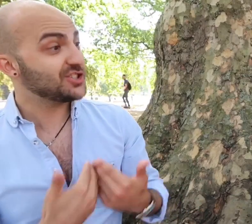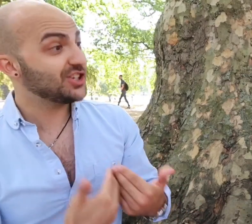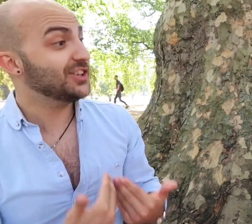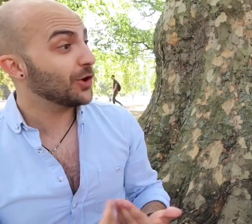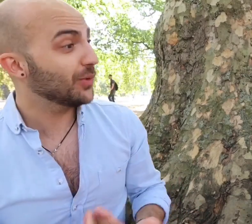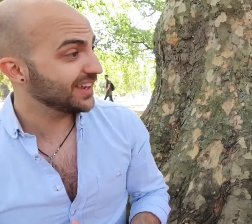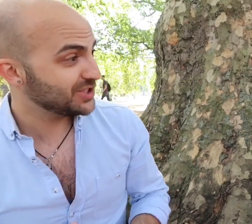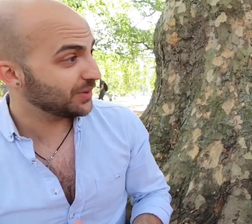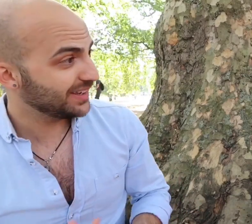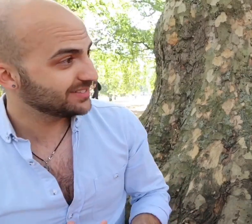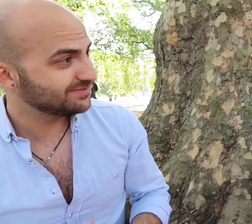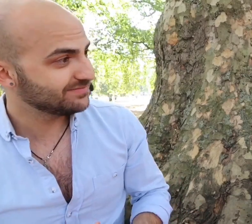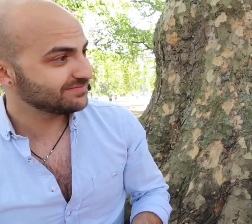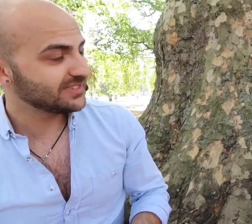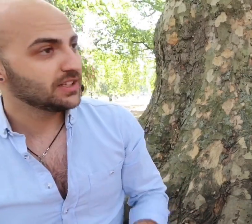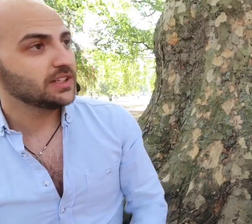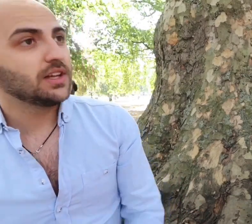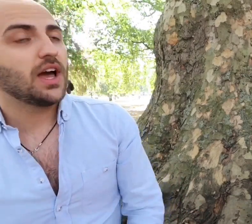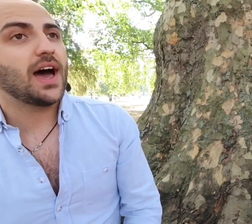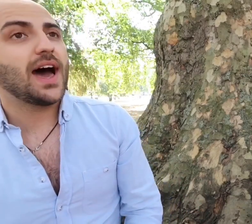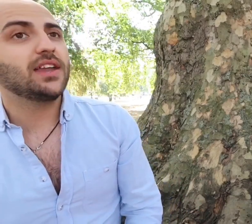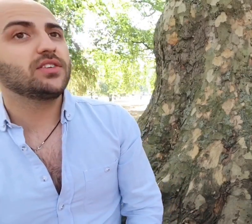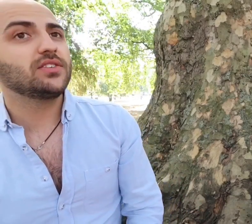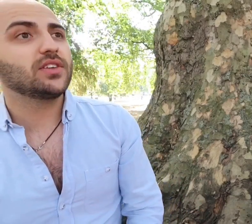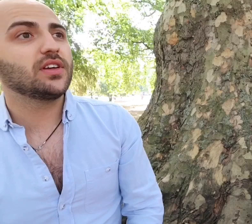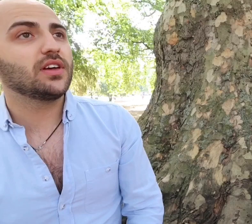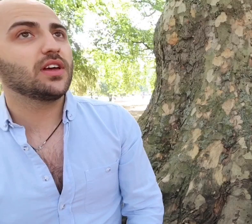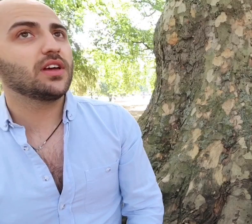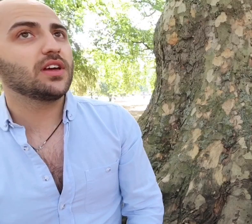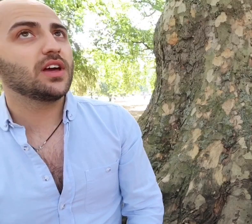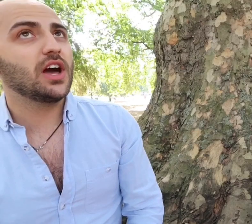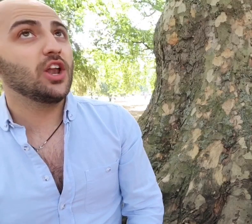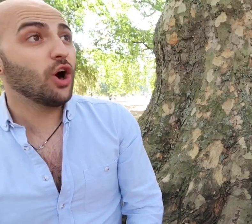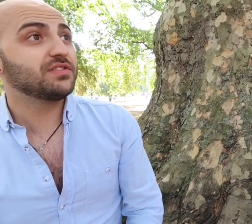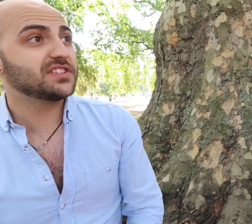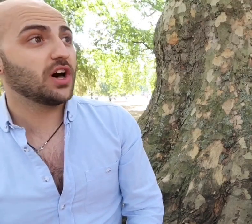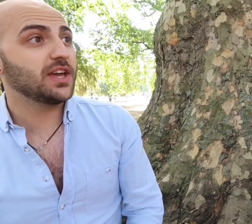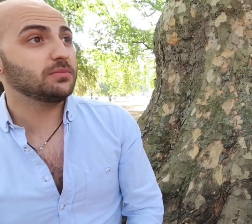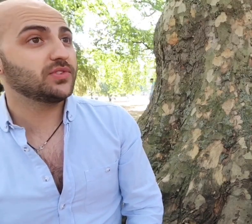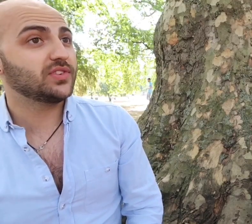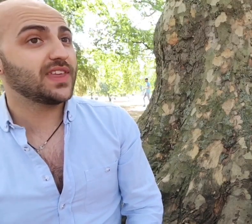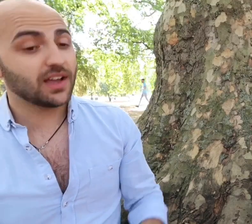know what they're doing.. and a lot of the times they're